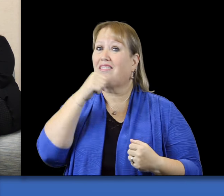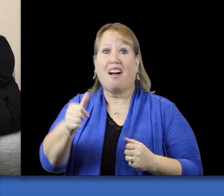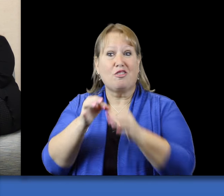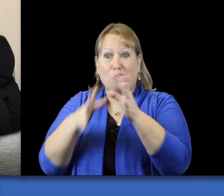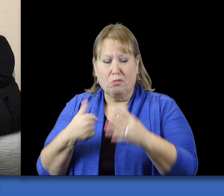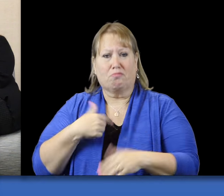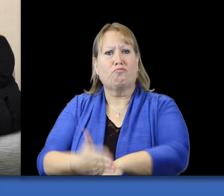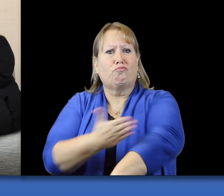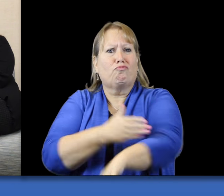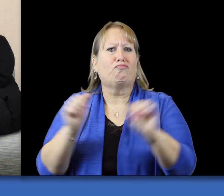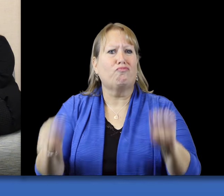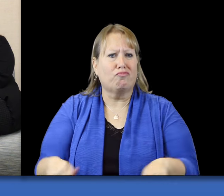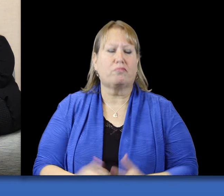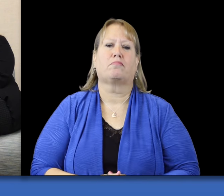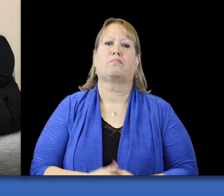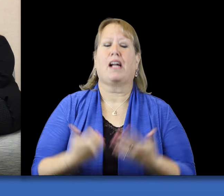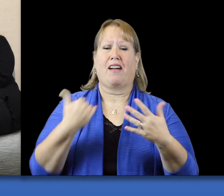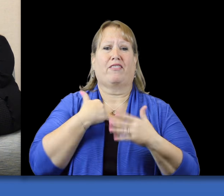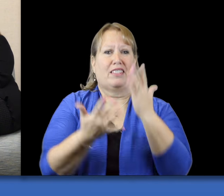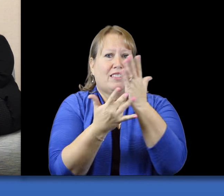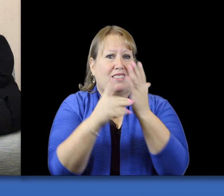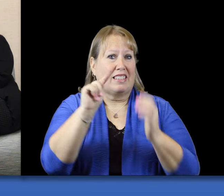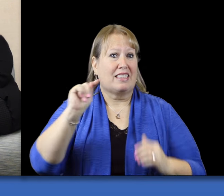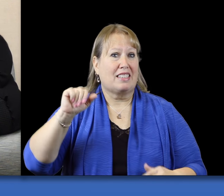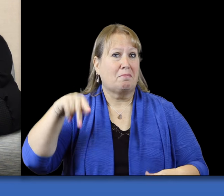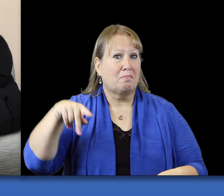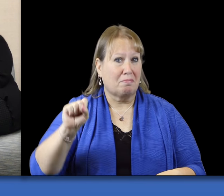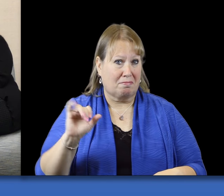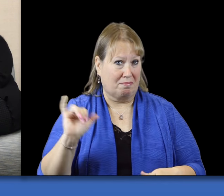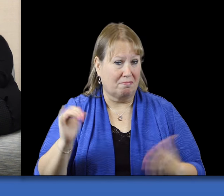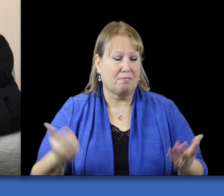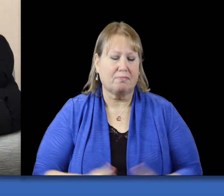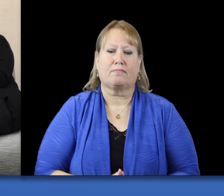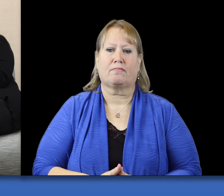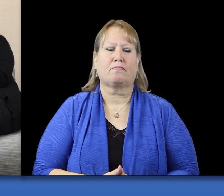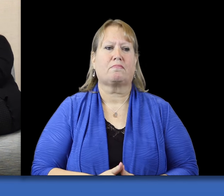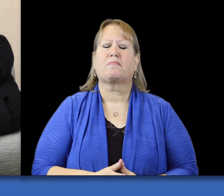And there's even a technology tips area. Wow! That's interesting!